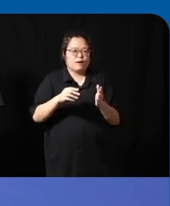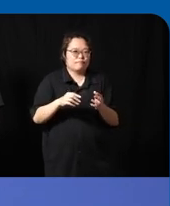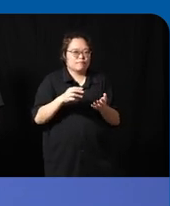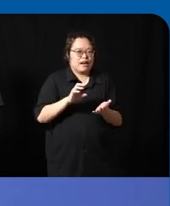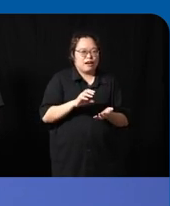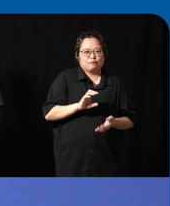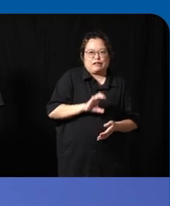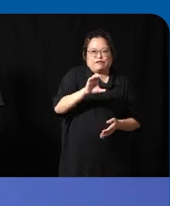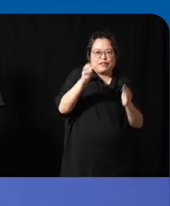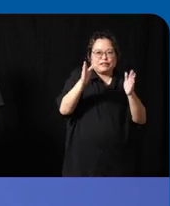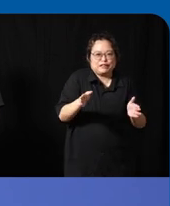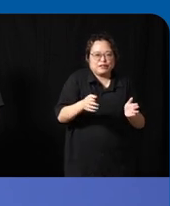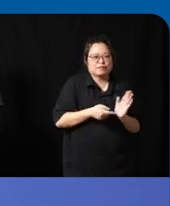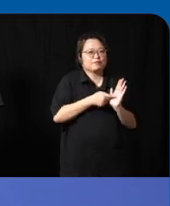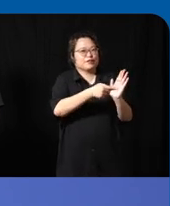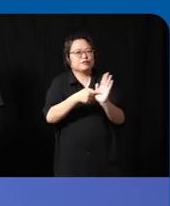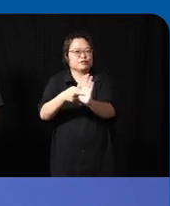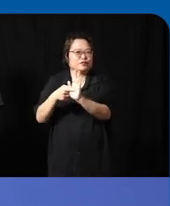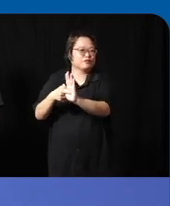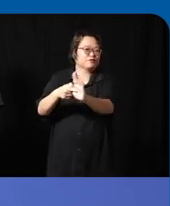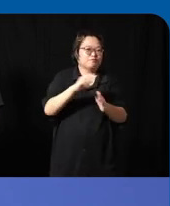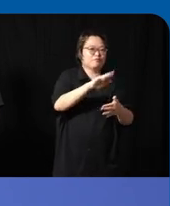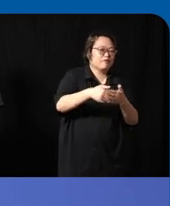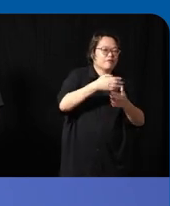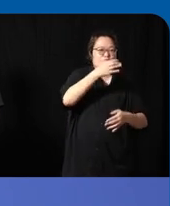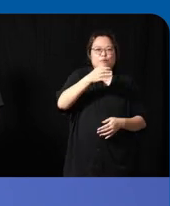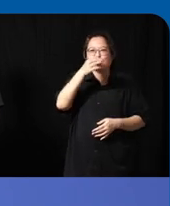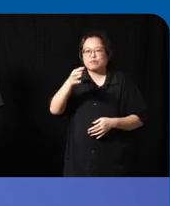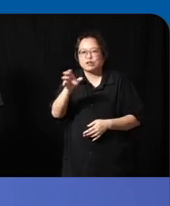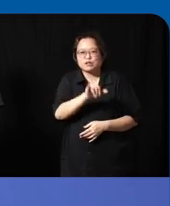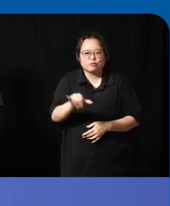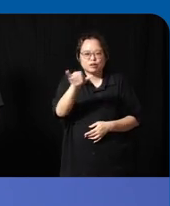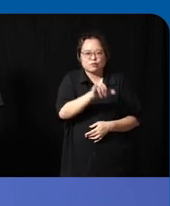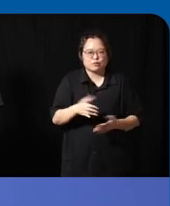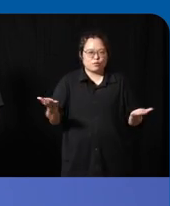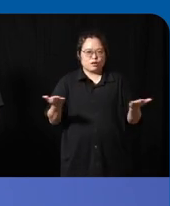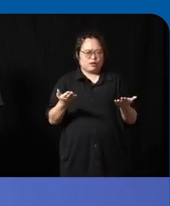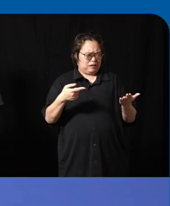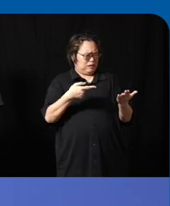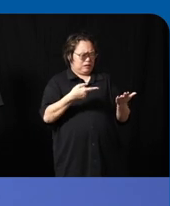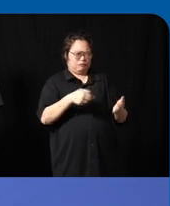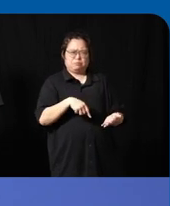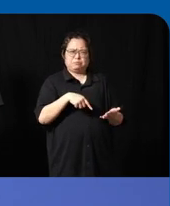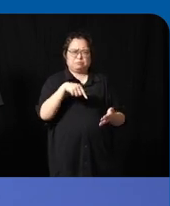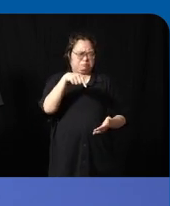deck I received the same comment from everyone like this is not technological advancement this